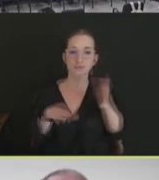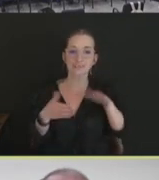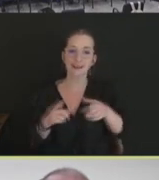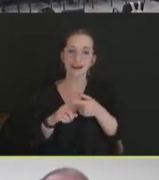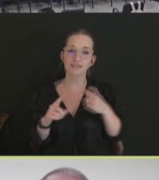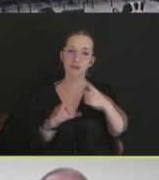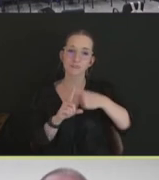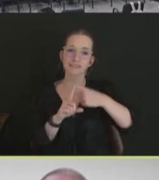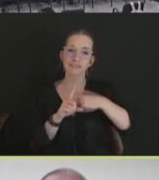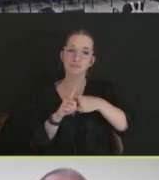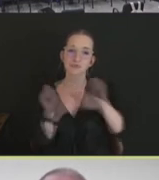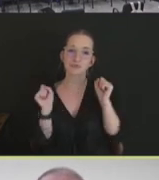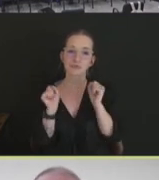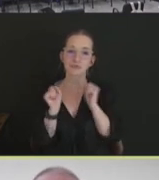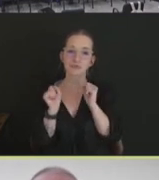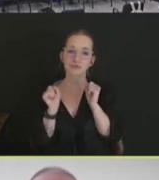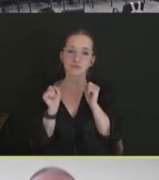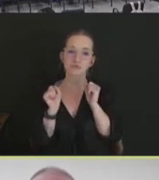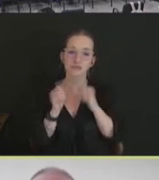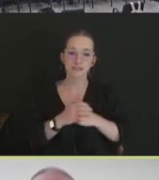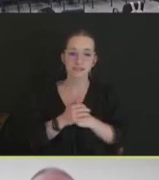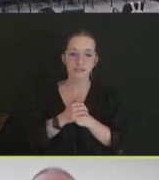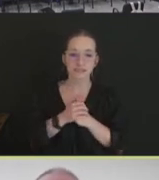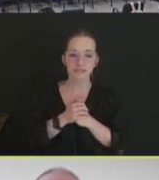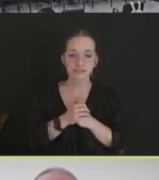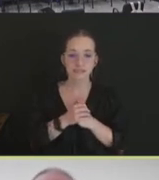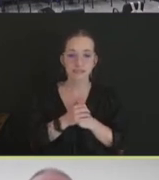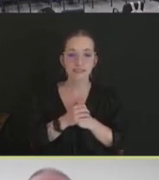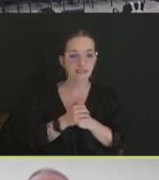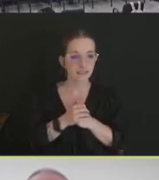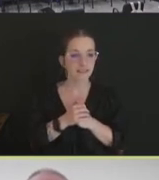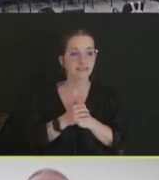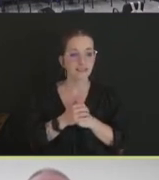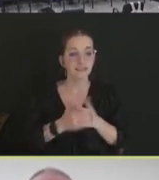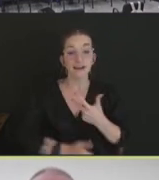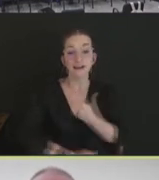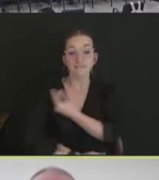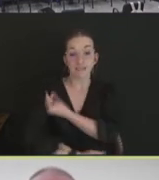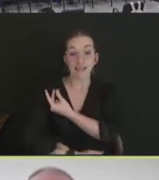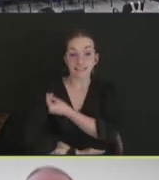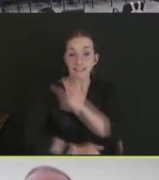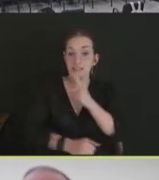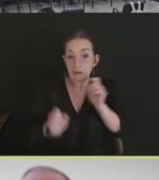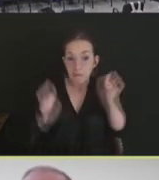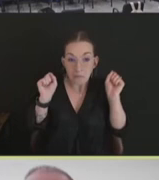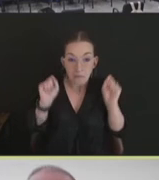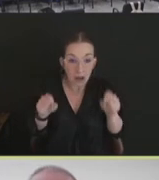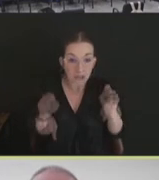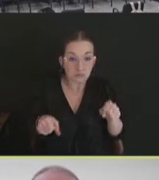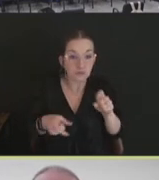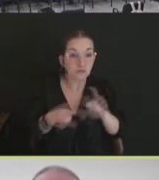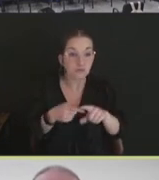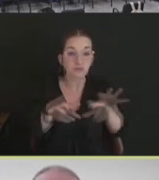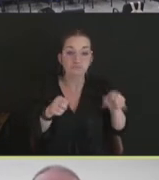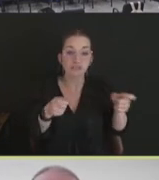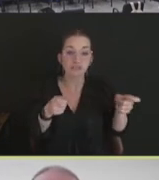So we also -- vaccination is a possibility. We don't currently use vaccines to control highly